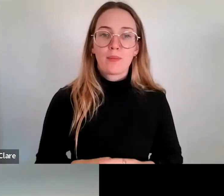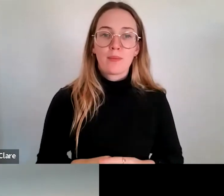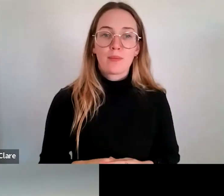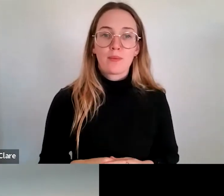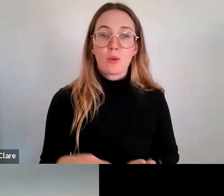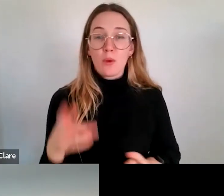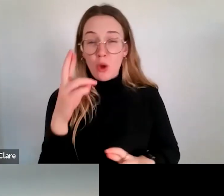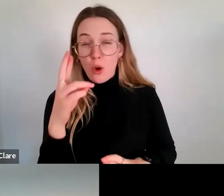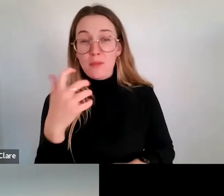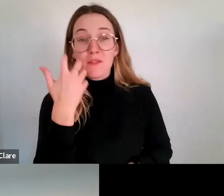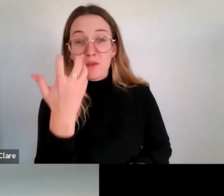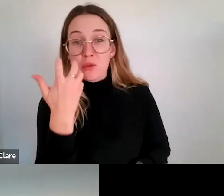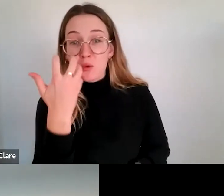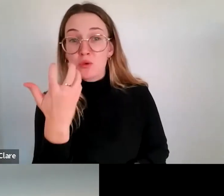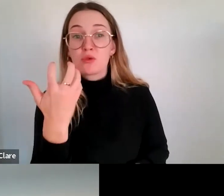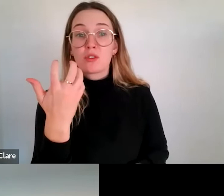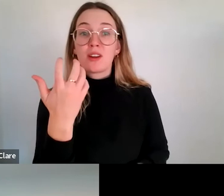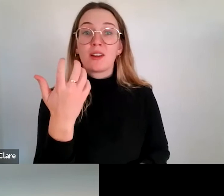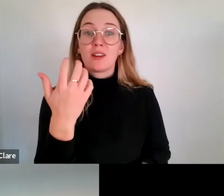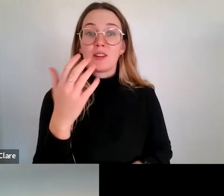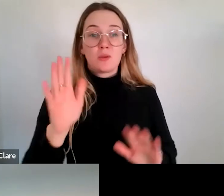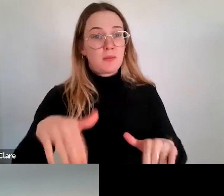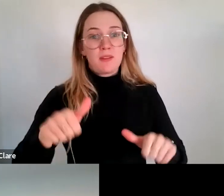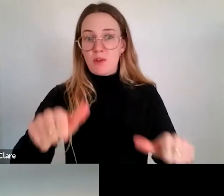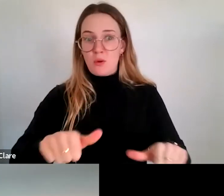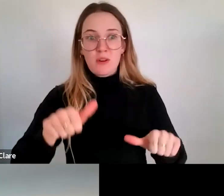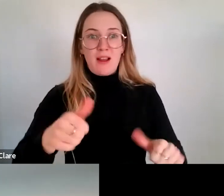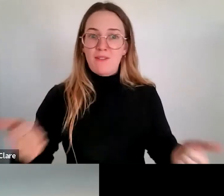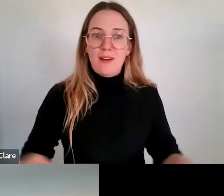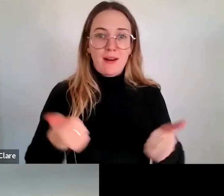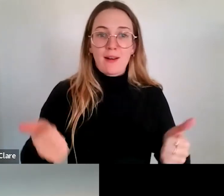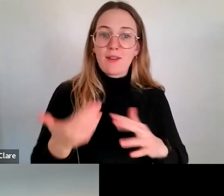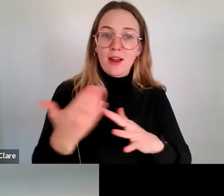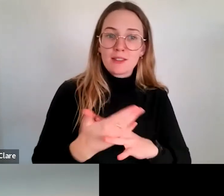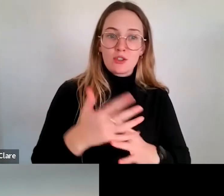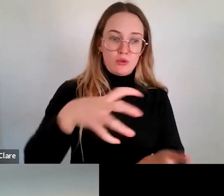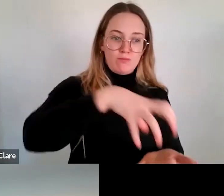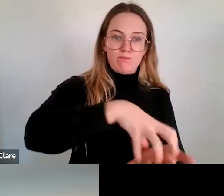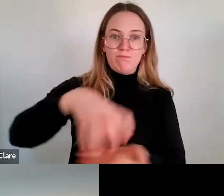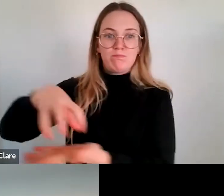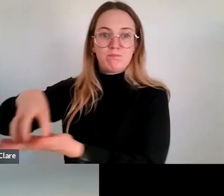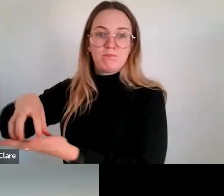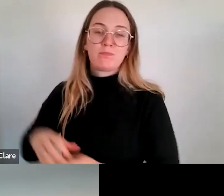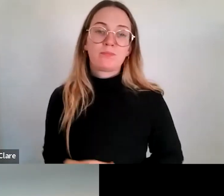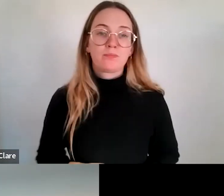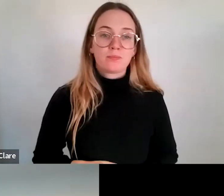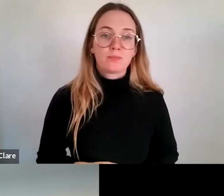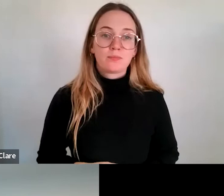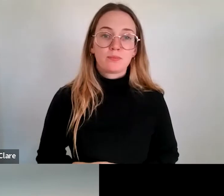future there will be access to appropriate spaces as soon as possible. But I don't want that to be a kind of,